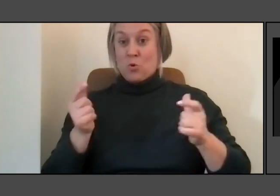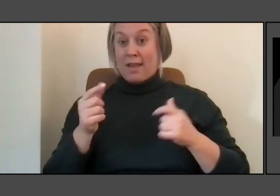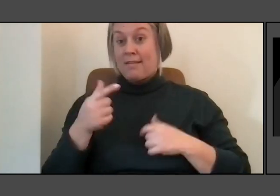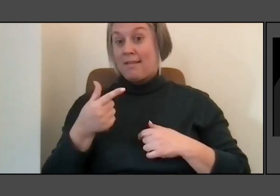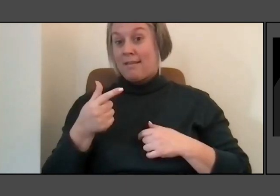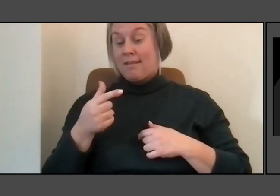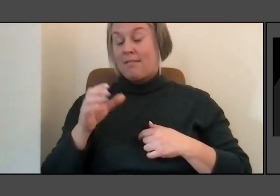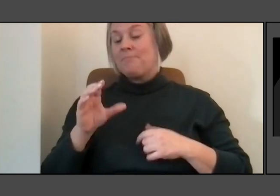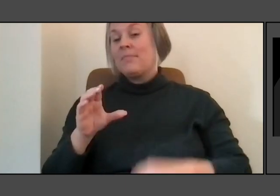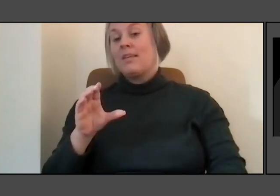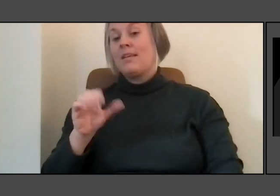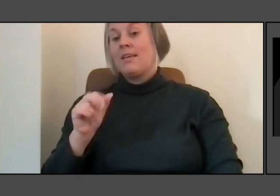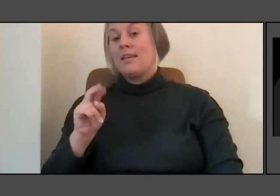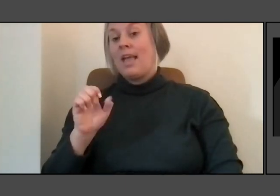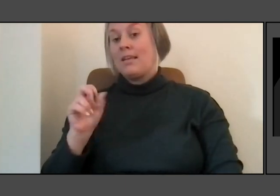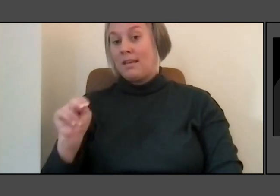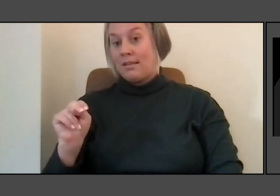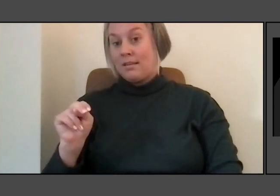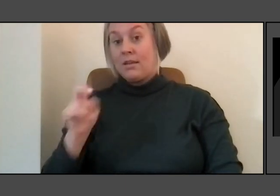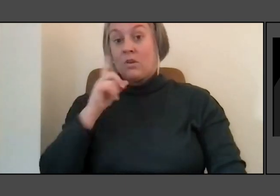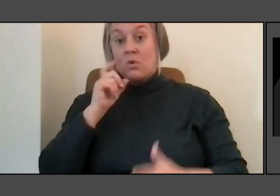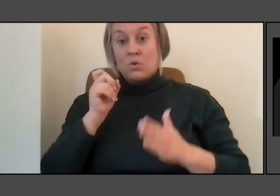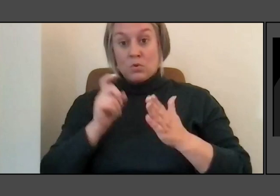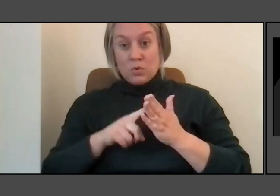what the that quiet power can do.